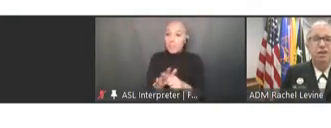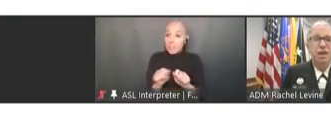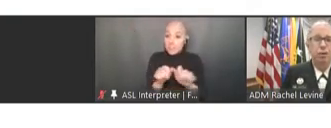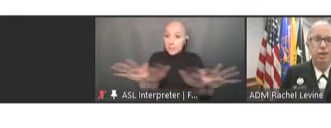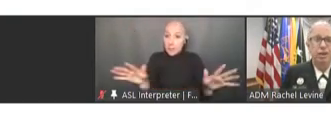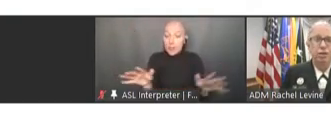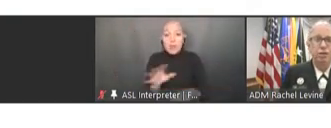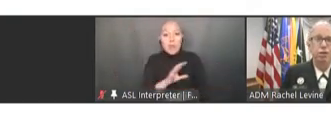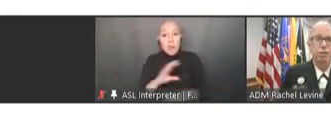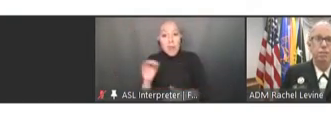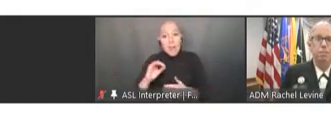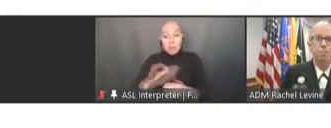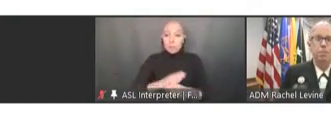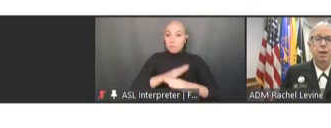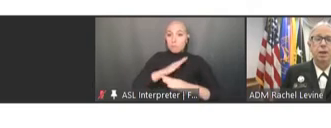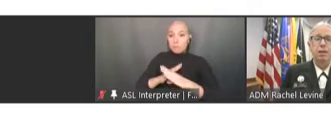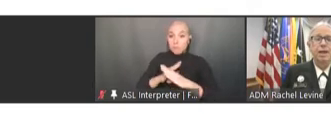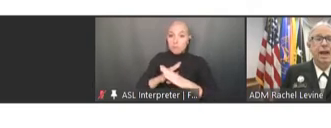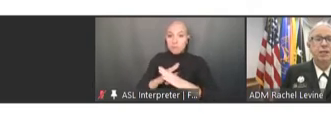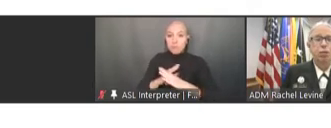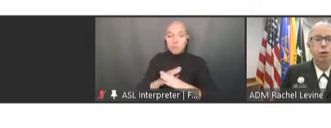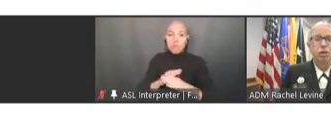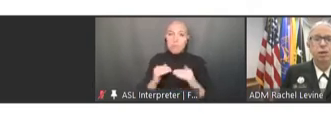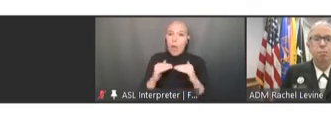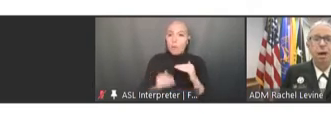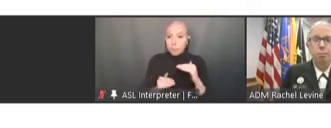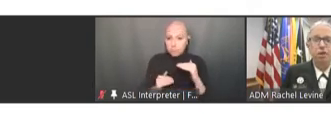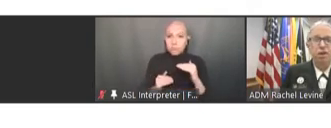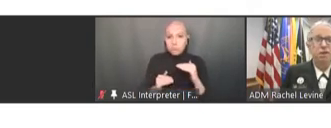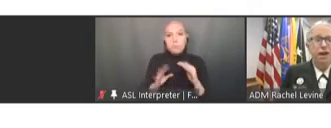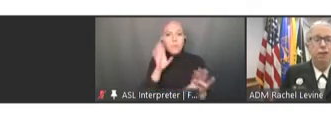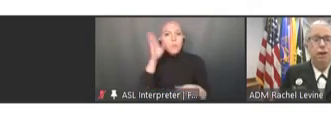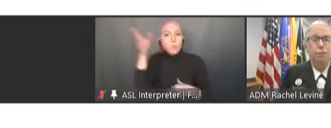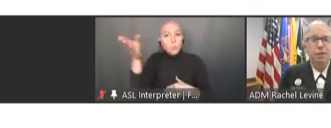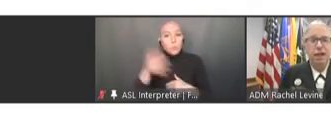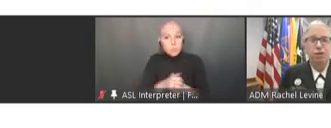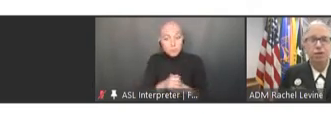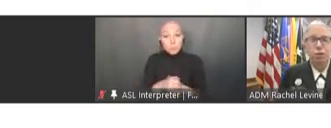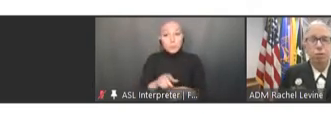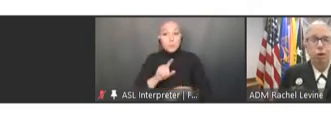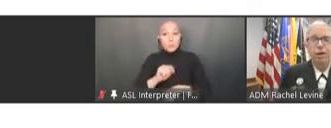inequities in the future. The task force published its final recommendations report